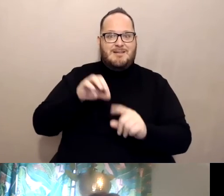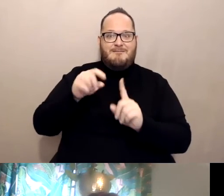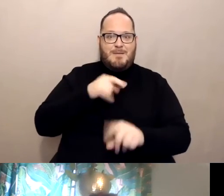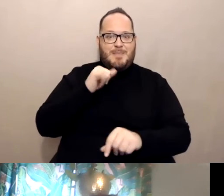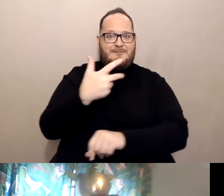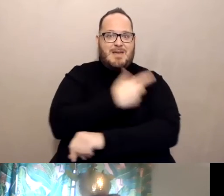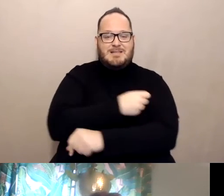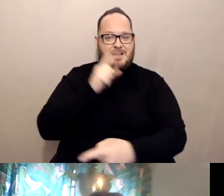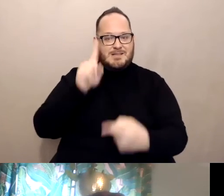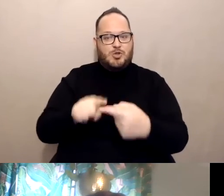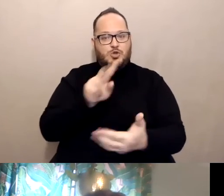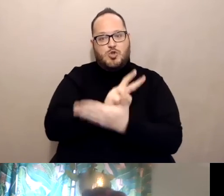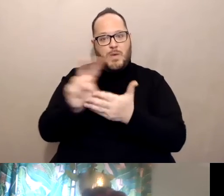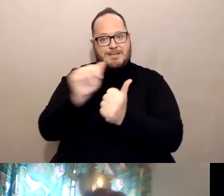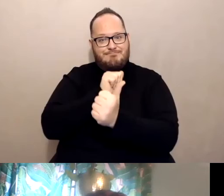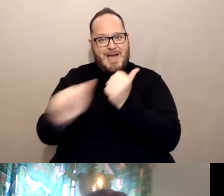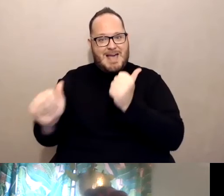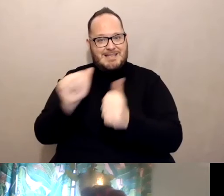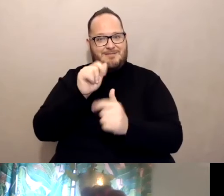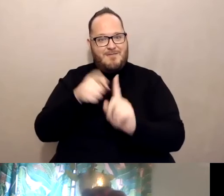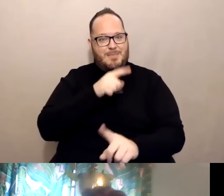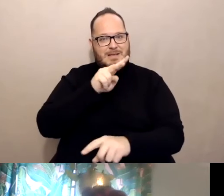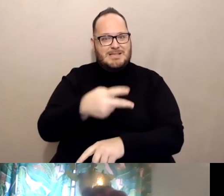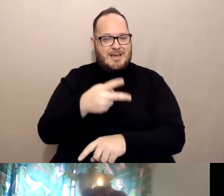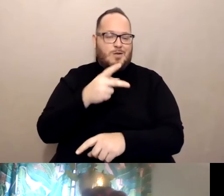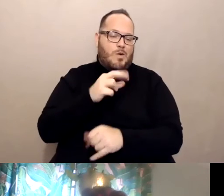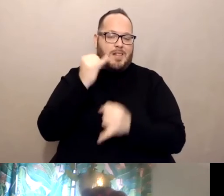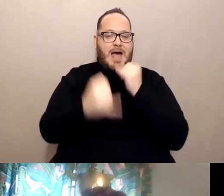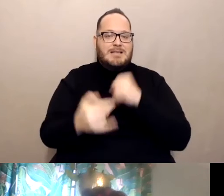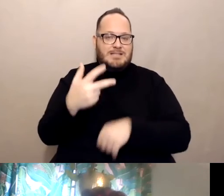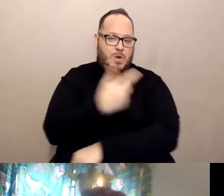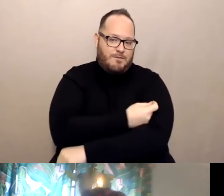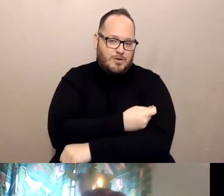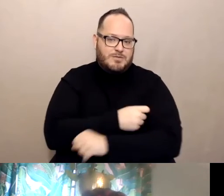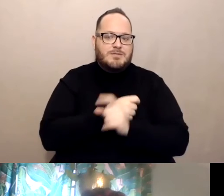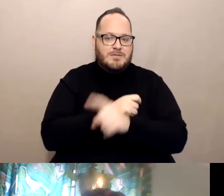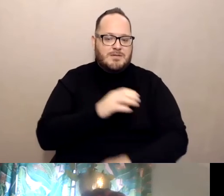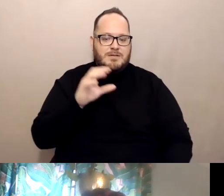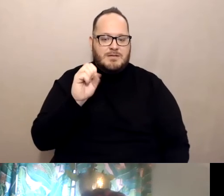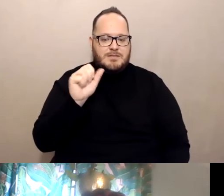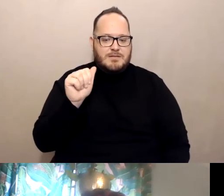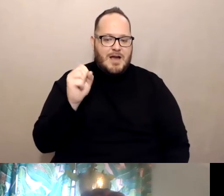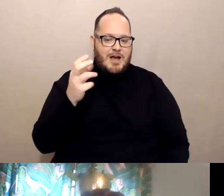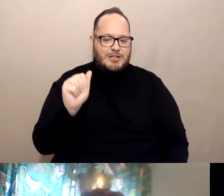after their last dose, their last vaccination dose. Yeah, March 29, fully vaccinated.